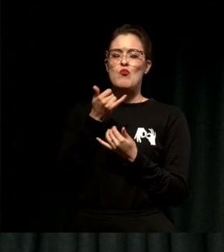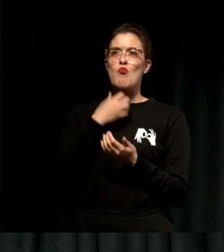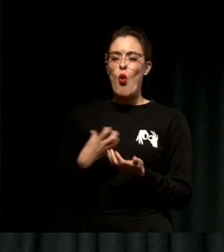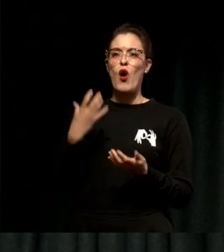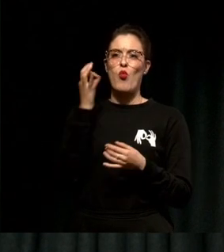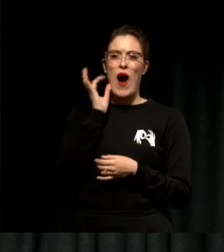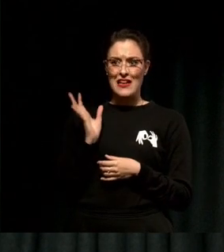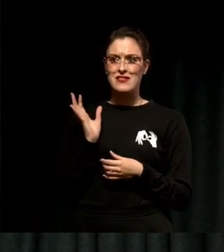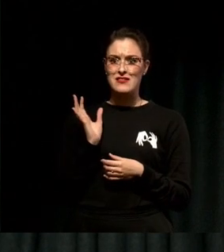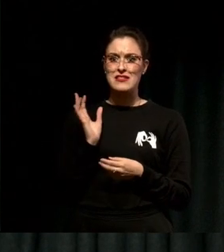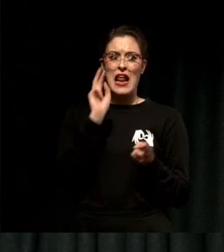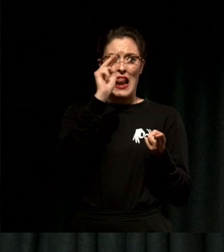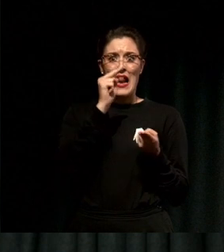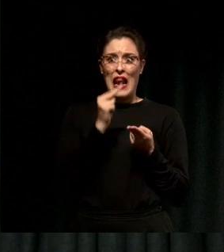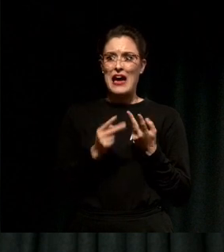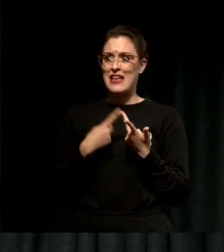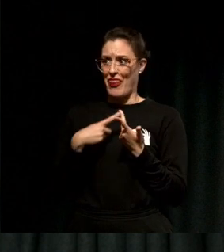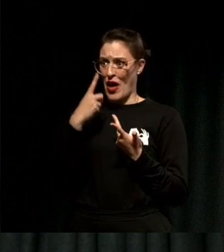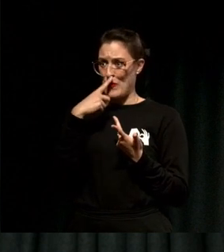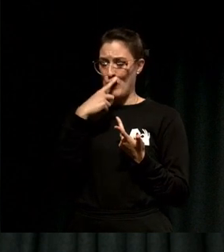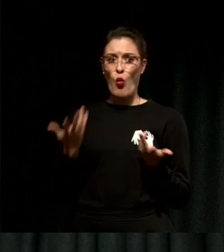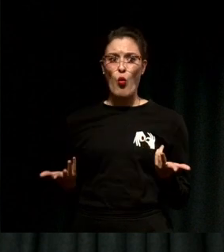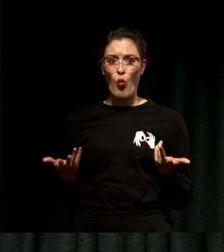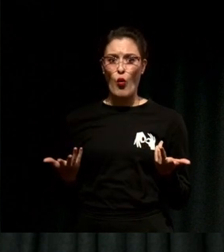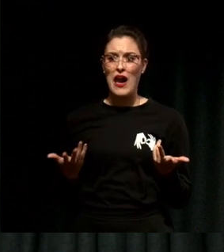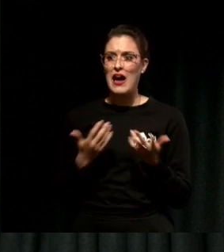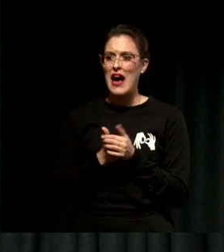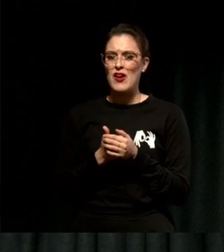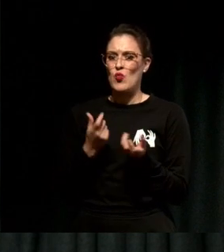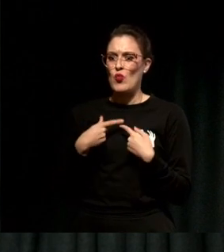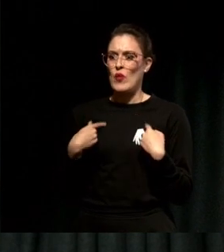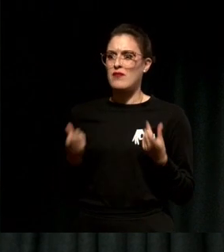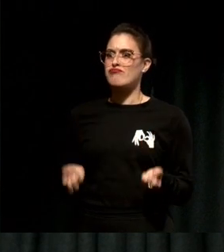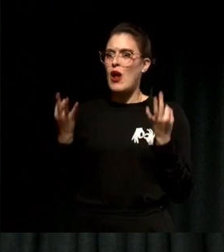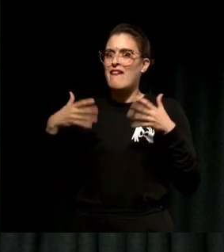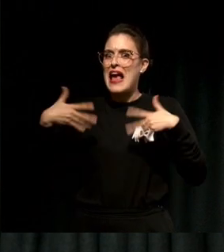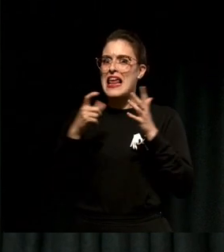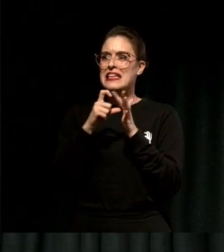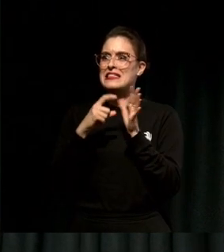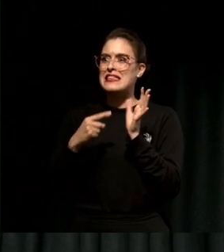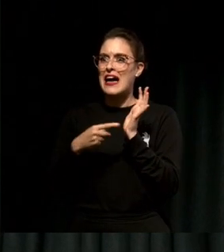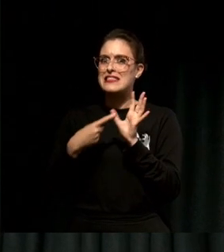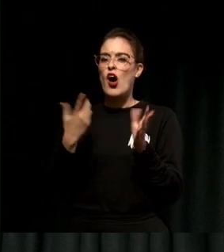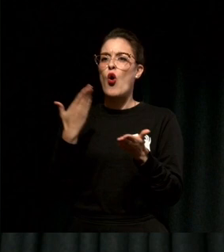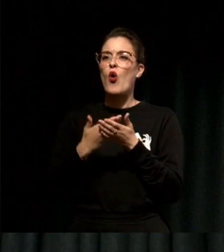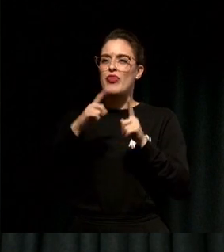the leadership, and there isn't even data on the cultural diversity quotients in news outlets across the country.